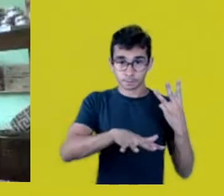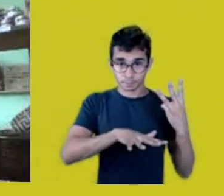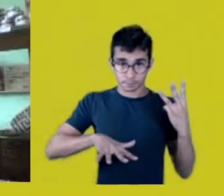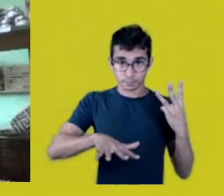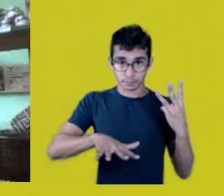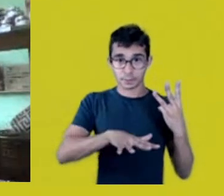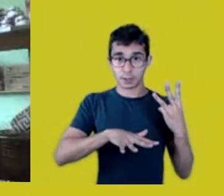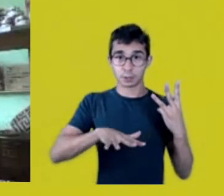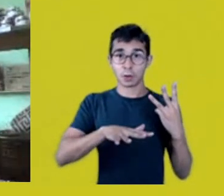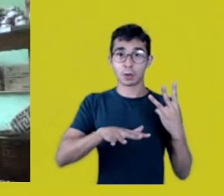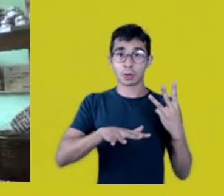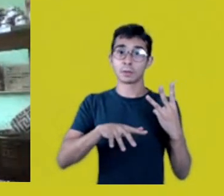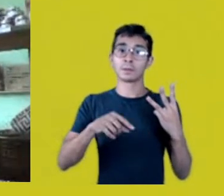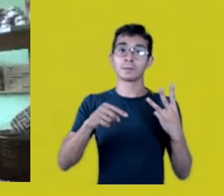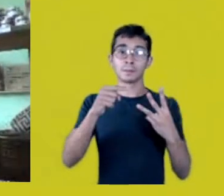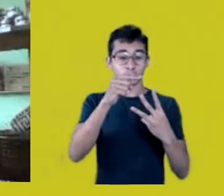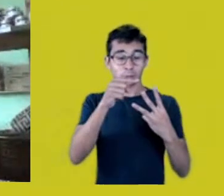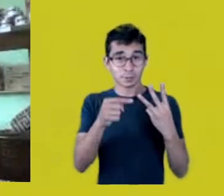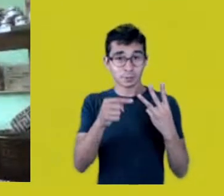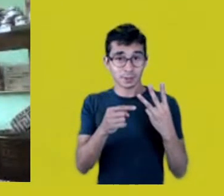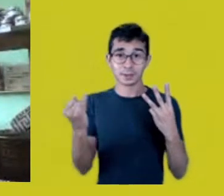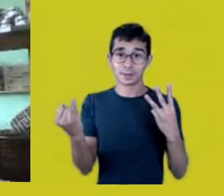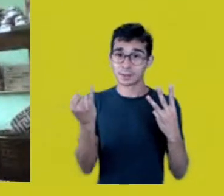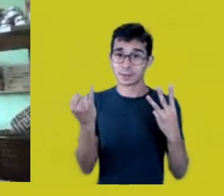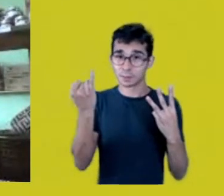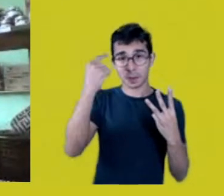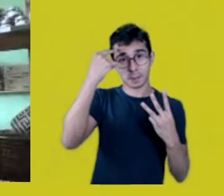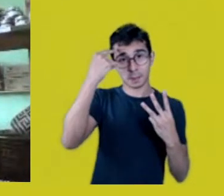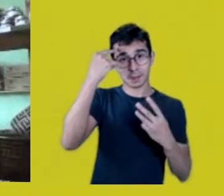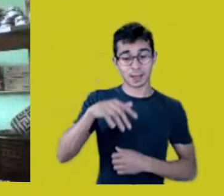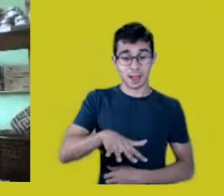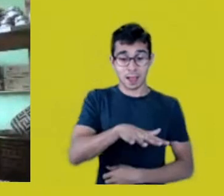but about everything the space contains and carries.